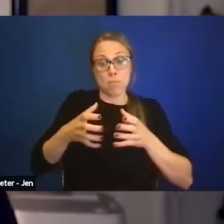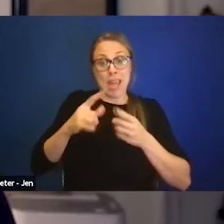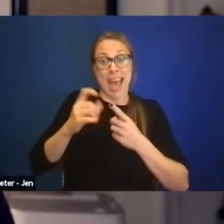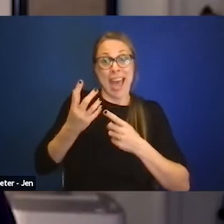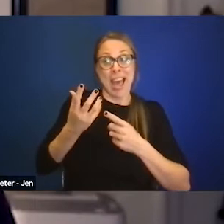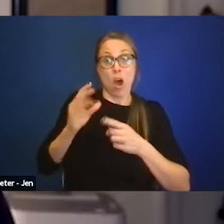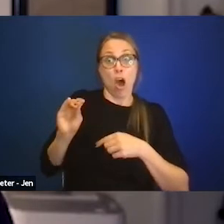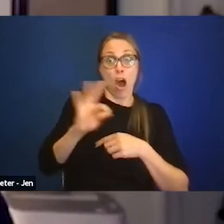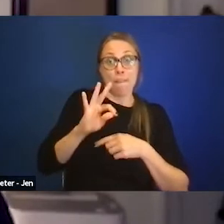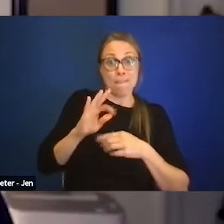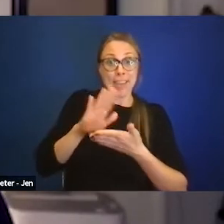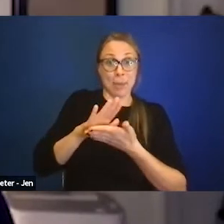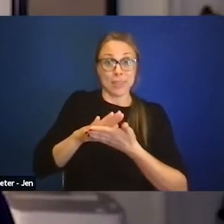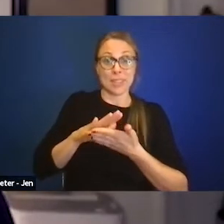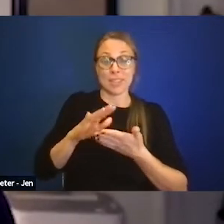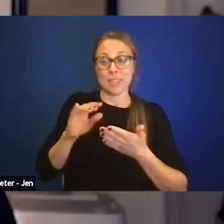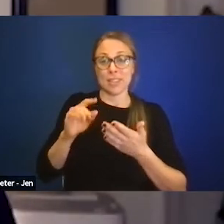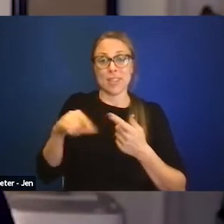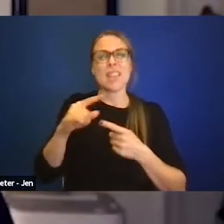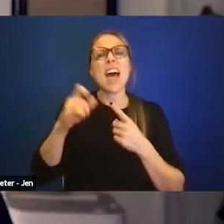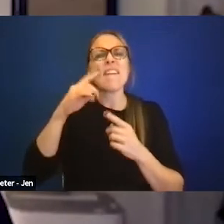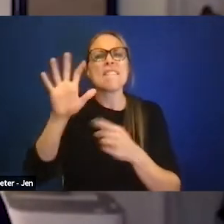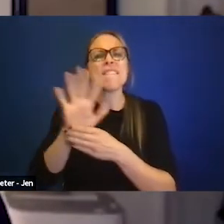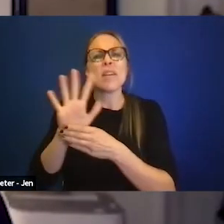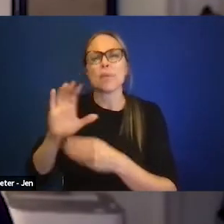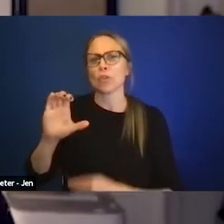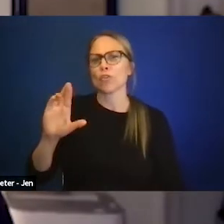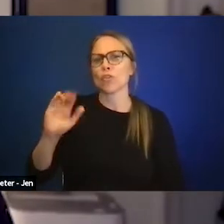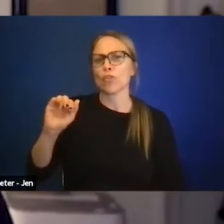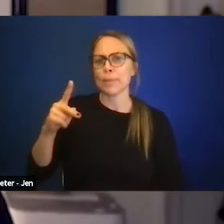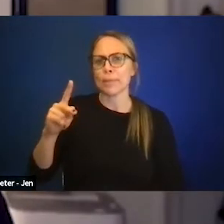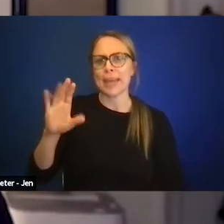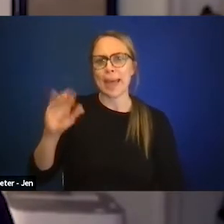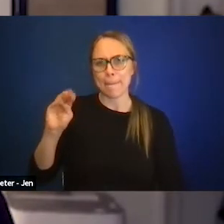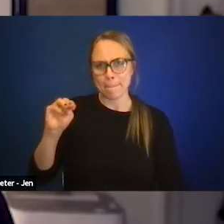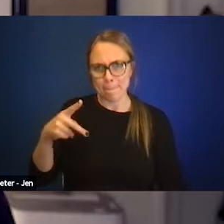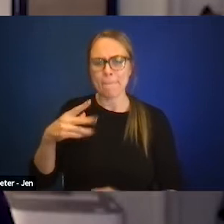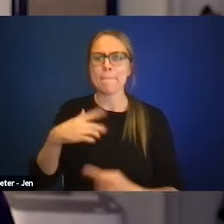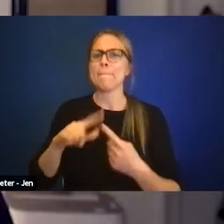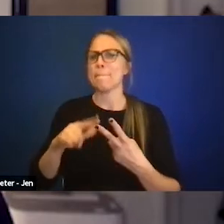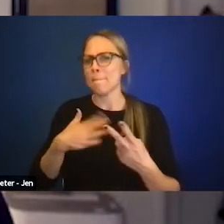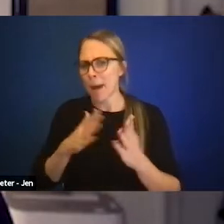and I do think that films like "Crip Camp", my book, Alice Wong's book, many other people's books,